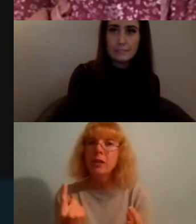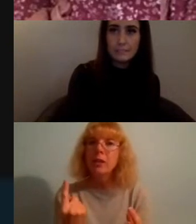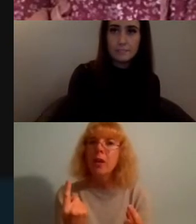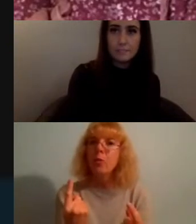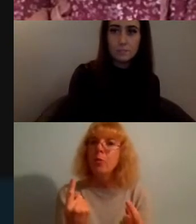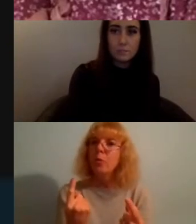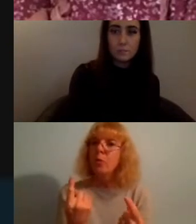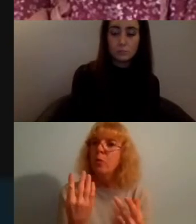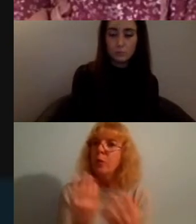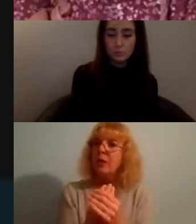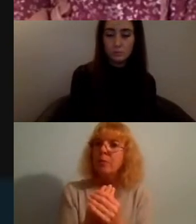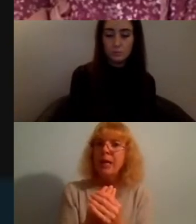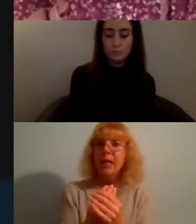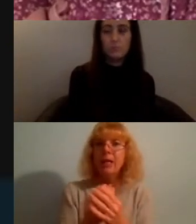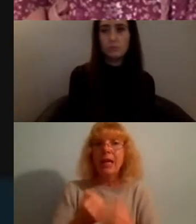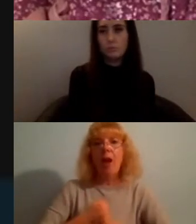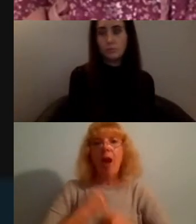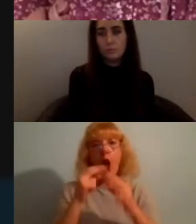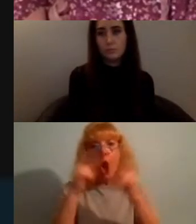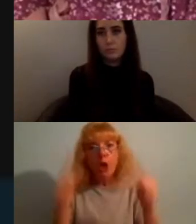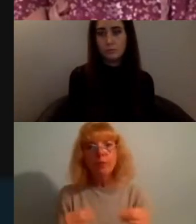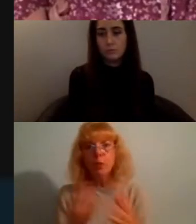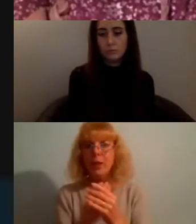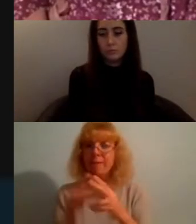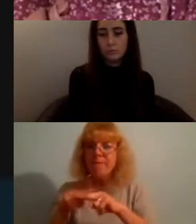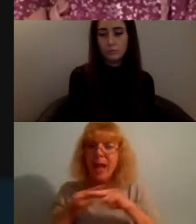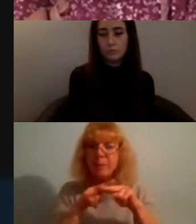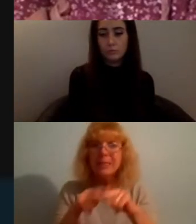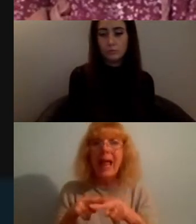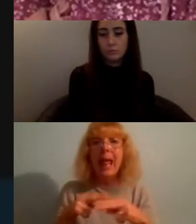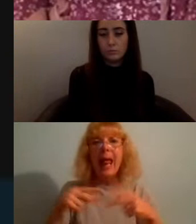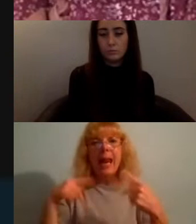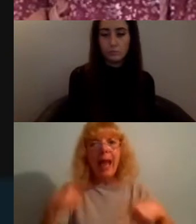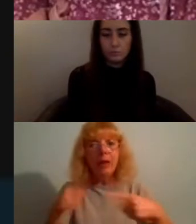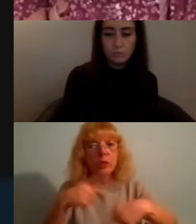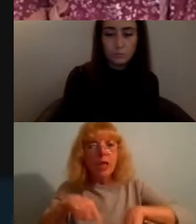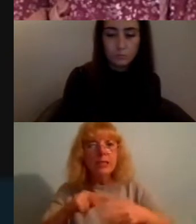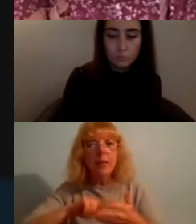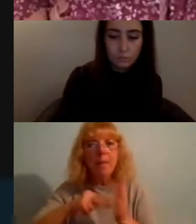our friends and our families it allowed us to plan ahead for what we wanted this movement to